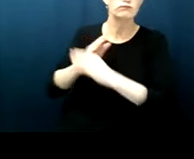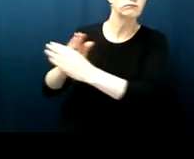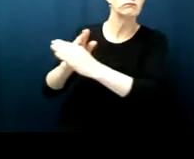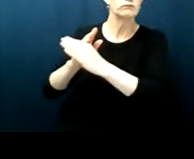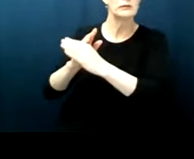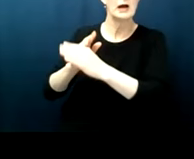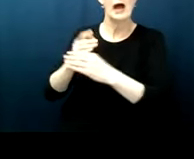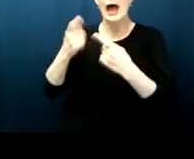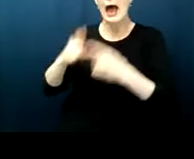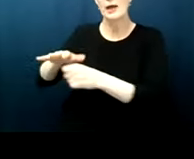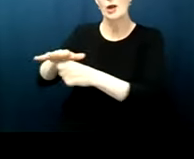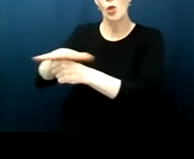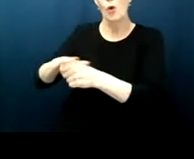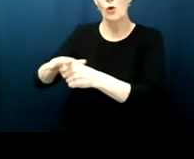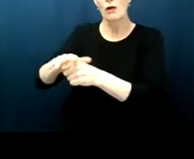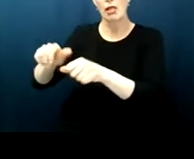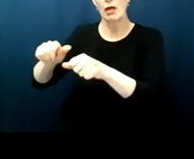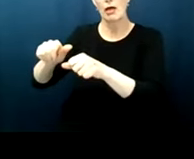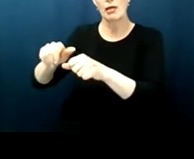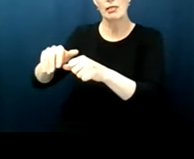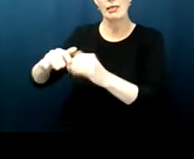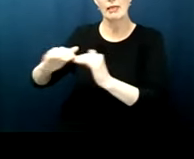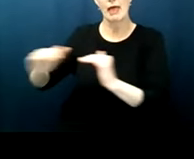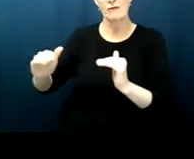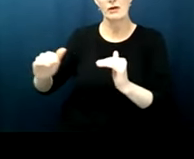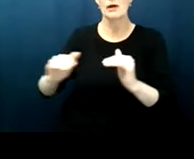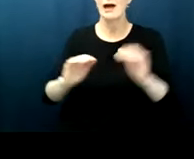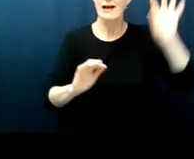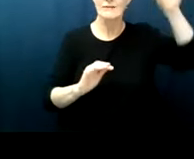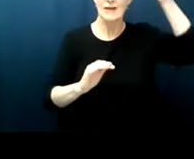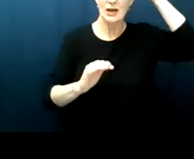federal guarantee of the right to vote so when i'm teaching us history classes i often give students